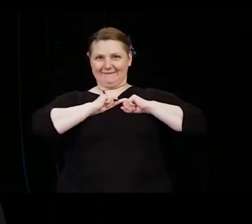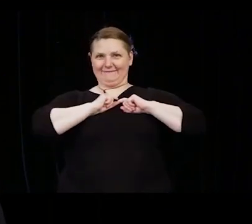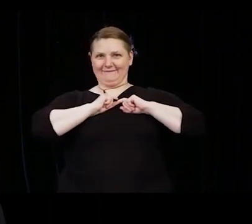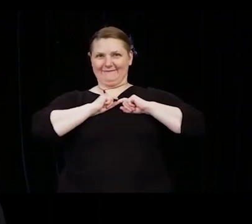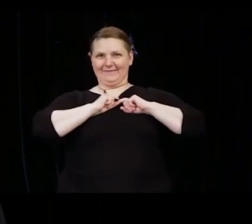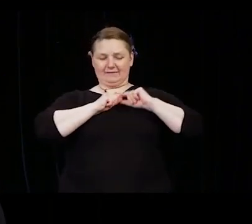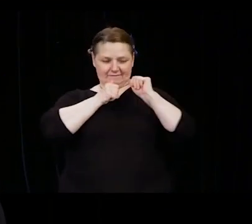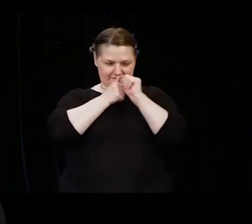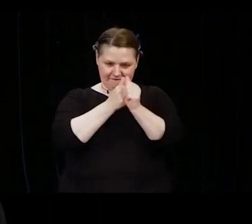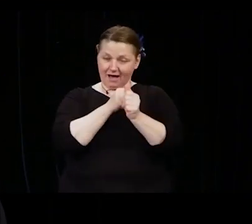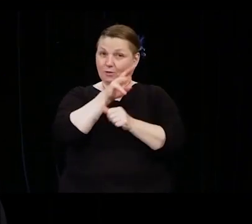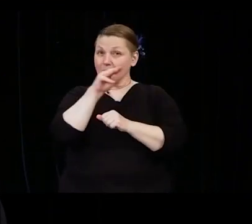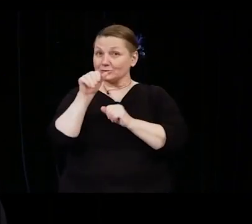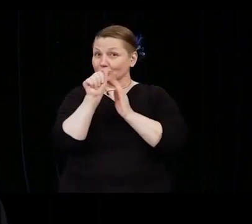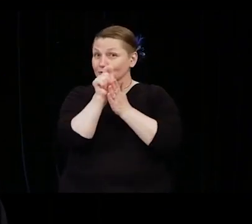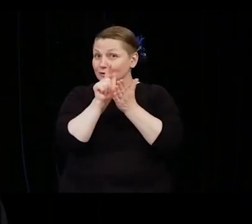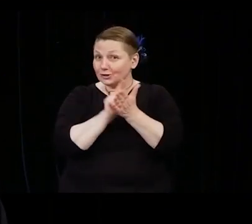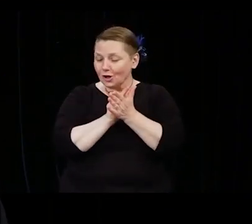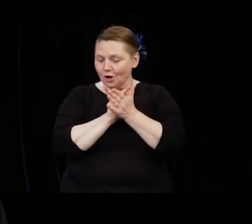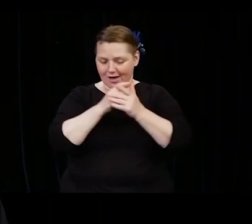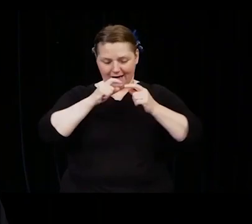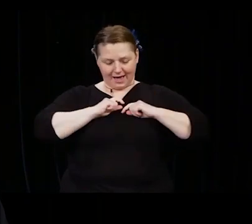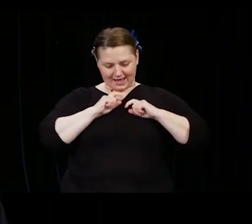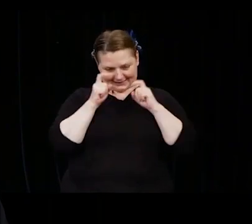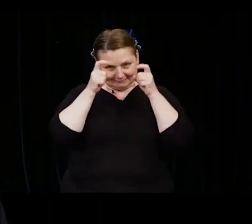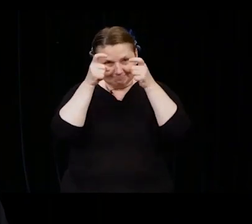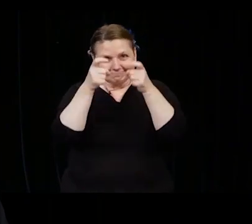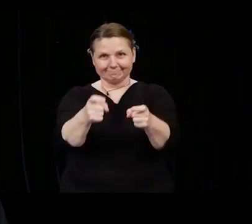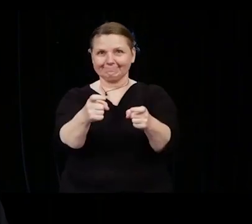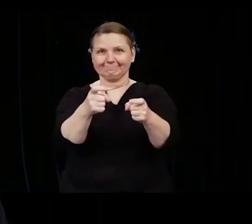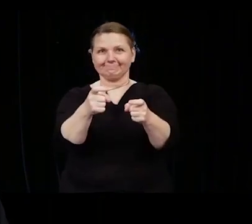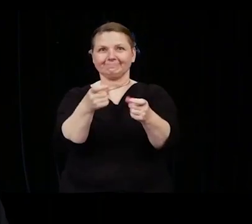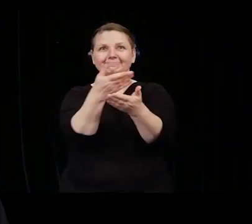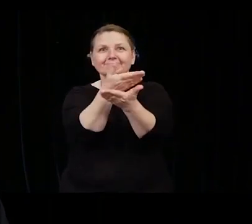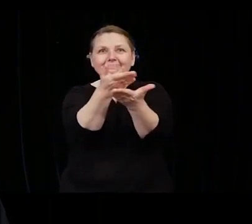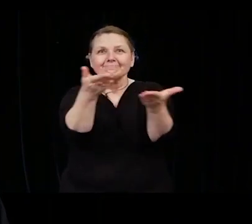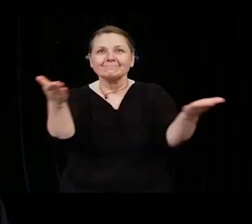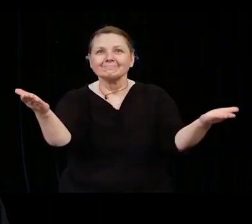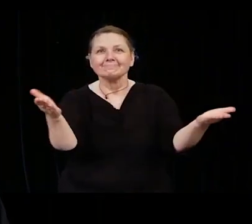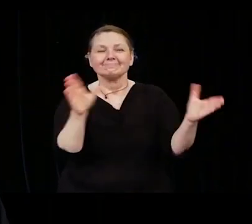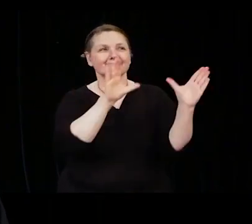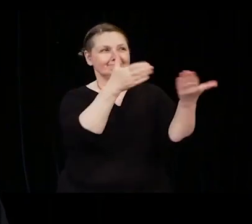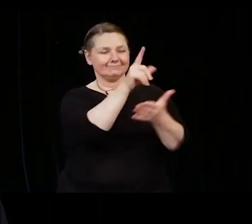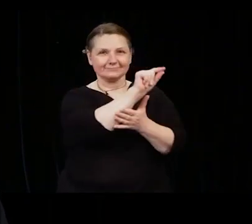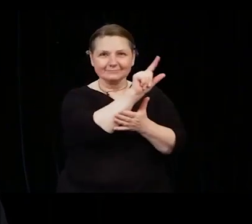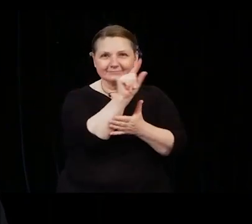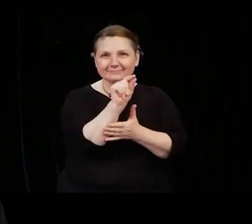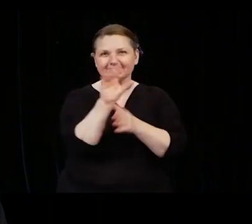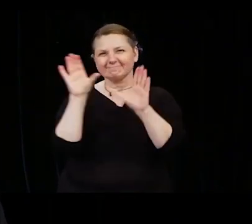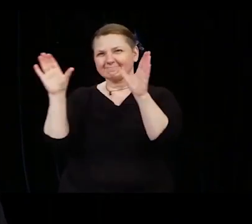I confer upon the Holyoke Community College class of 2020 and class of 2021,